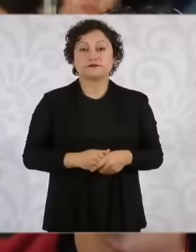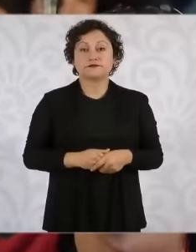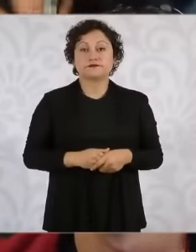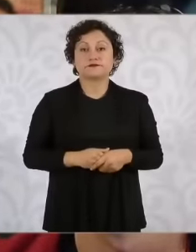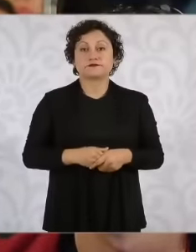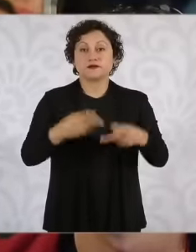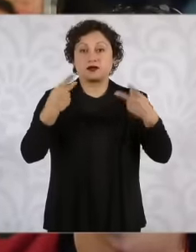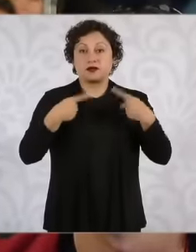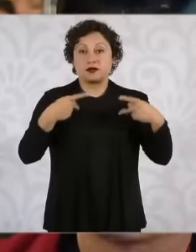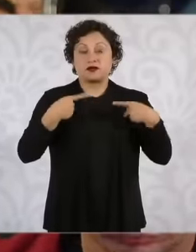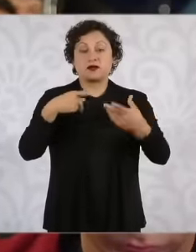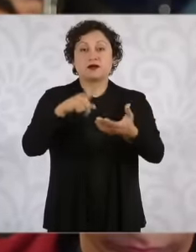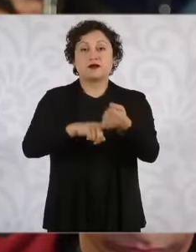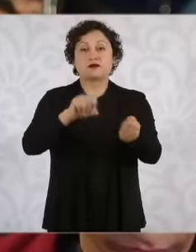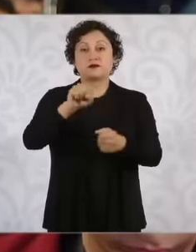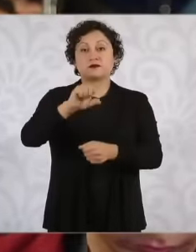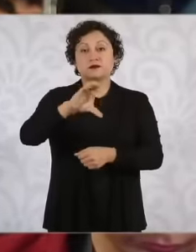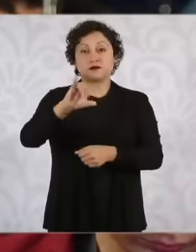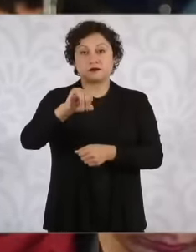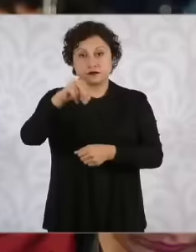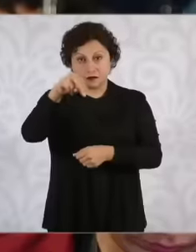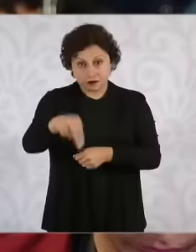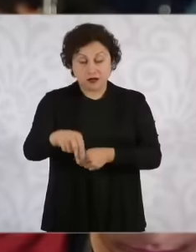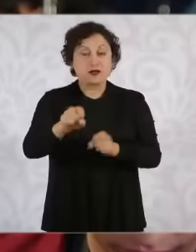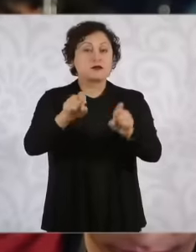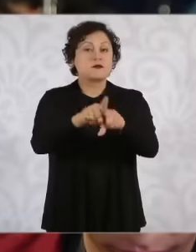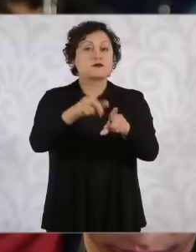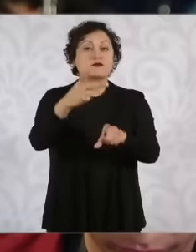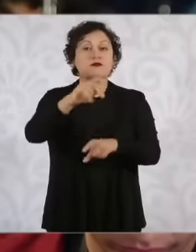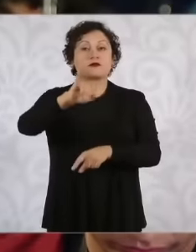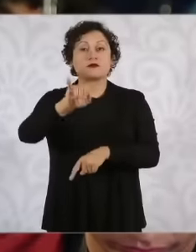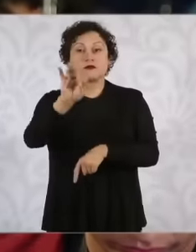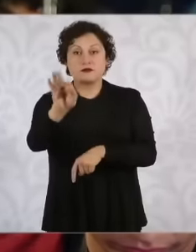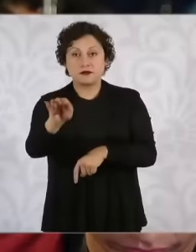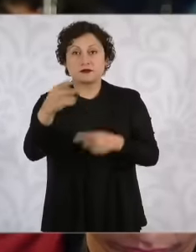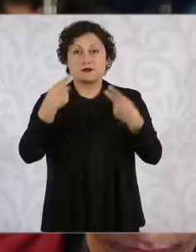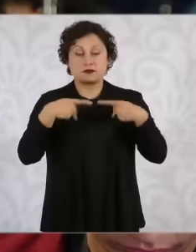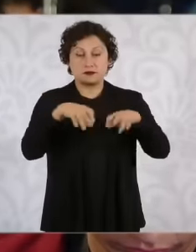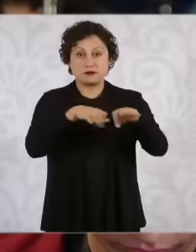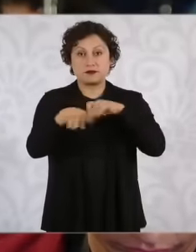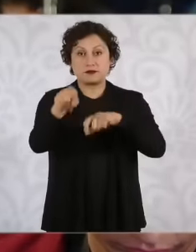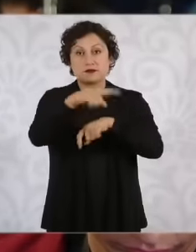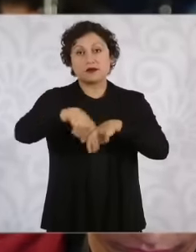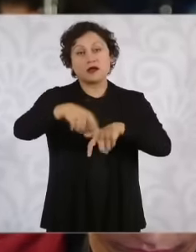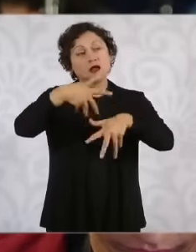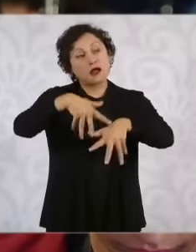judiciary also met there they began to demonstrate there would be a group of sympathizers